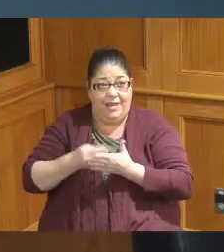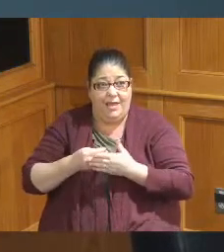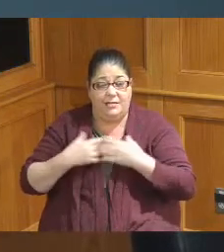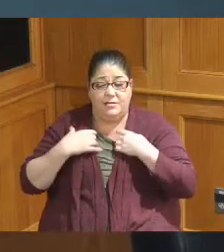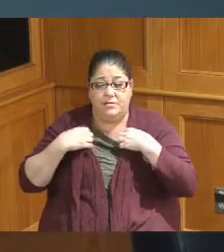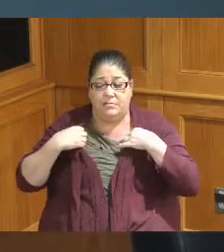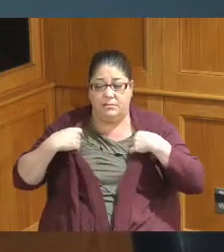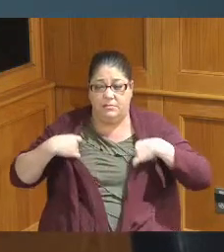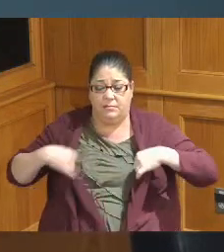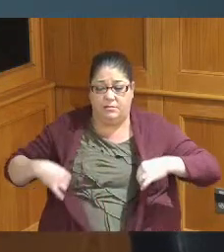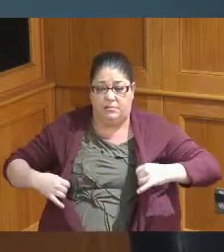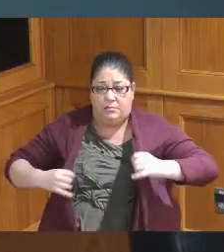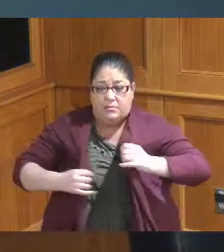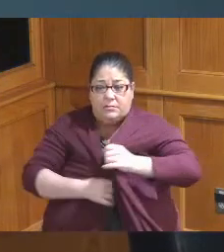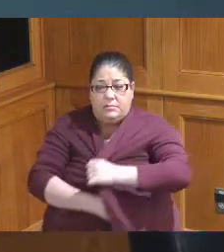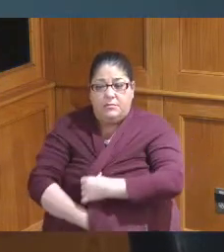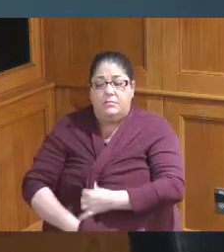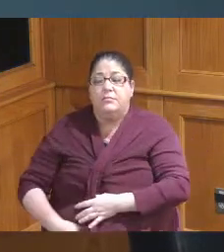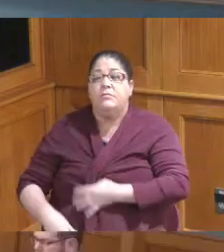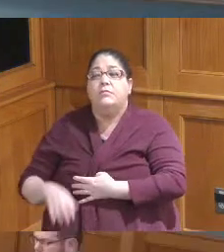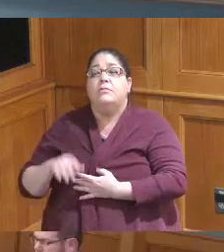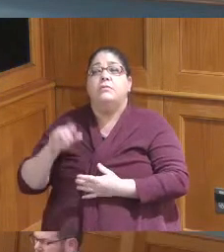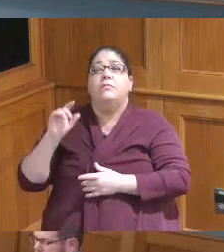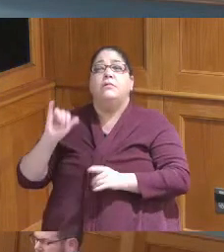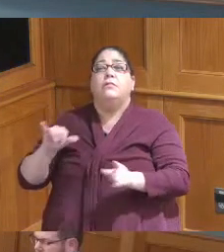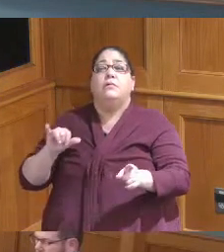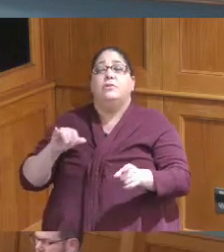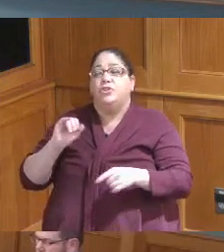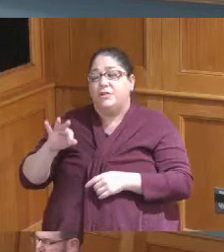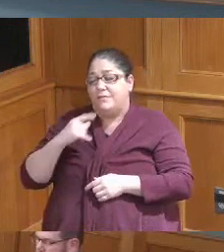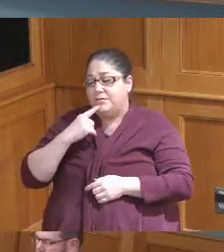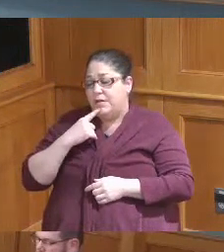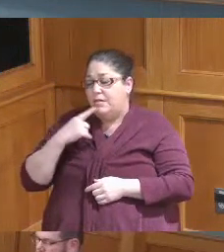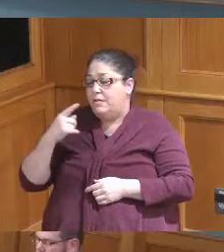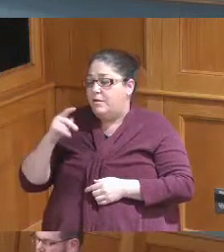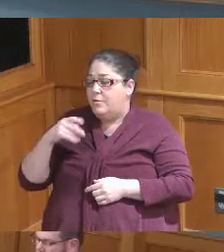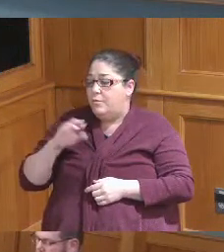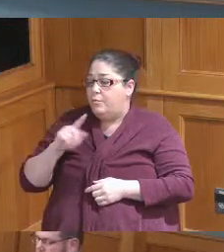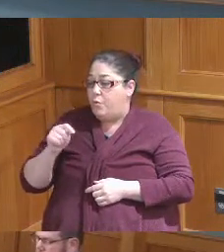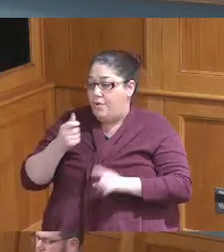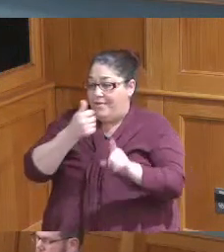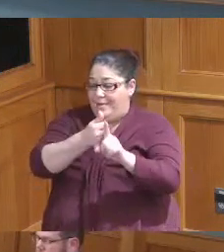the again so the Port would be the actual entity that is doing the refinancing The Cooperative